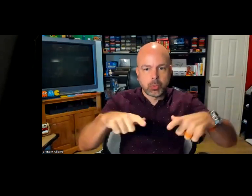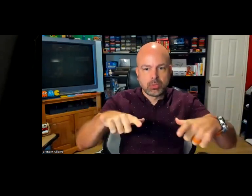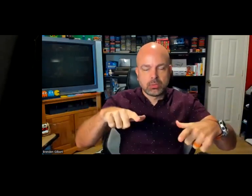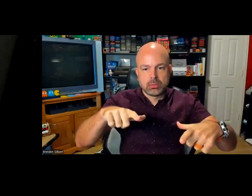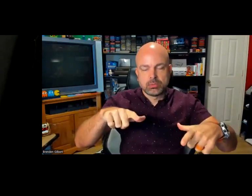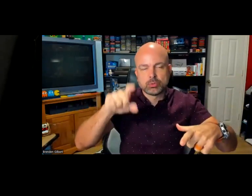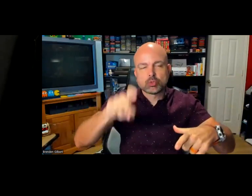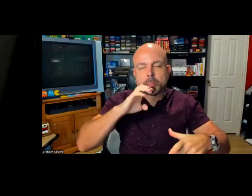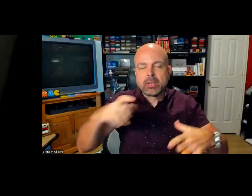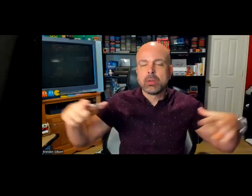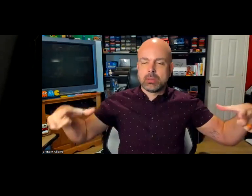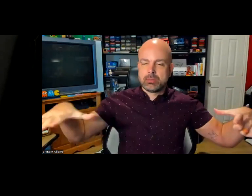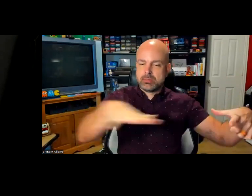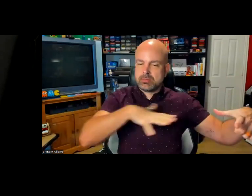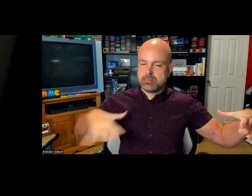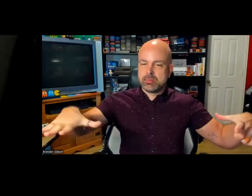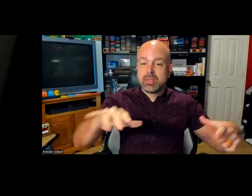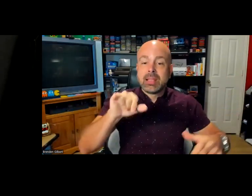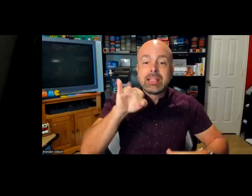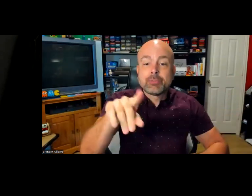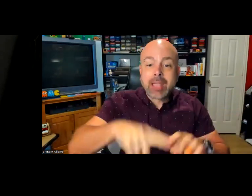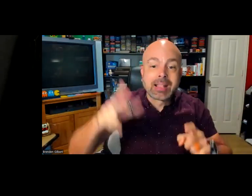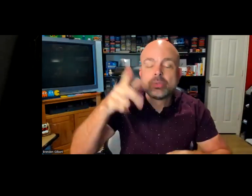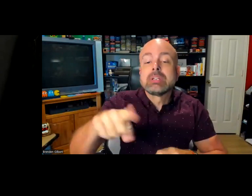sensitivity settings that can be adjusted, perhaps, so I can